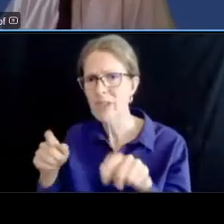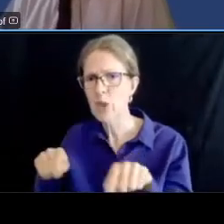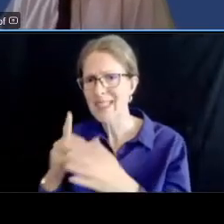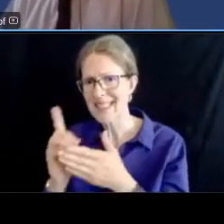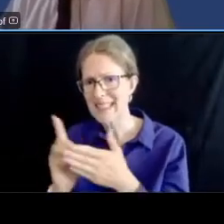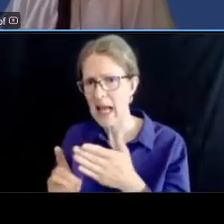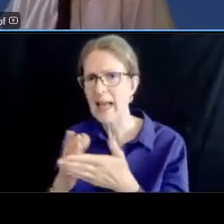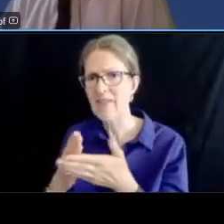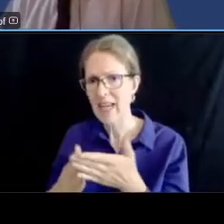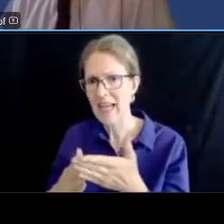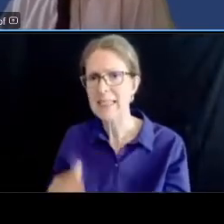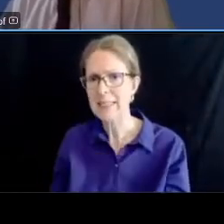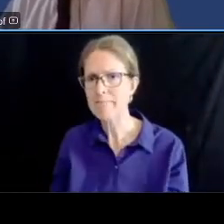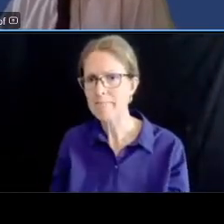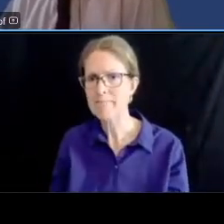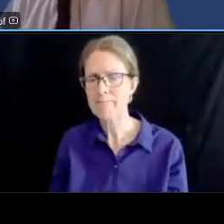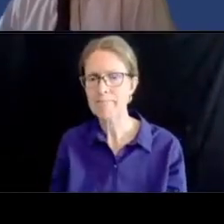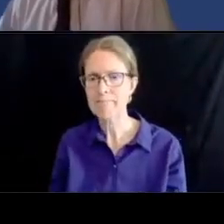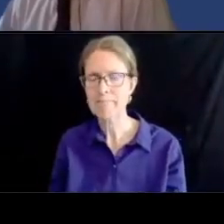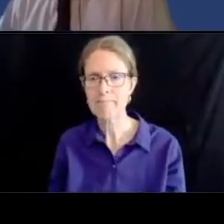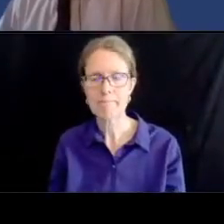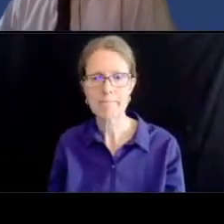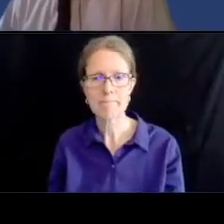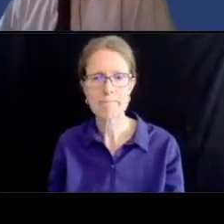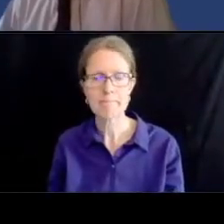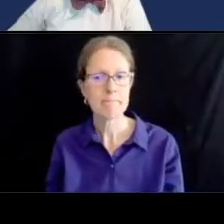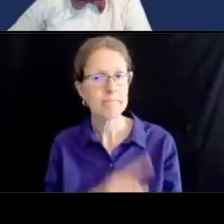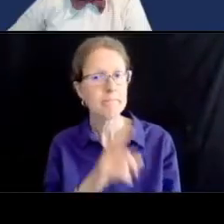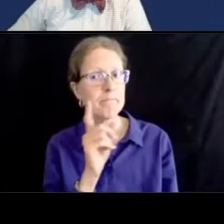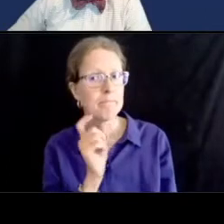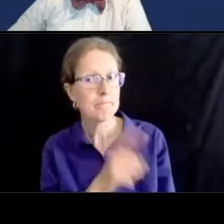we are next question there is we are strongly opposed to bike lanes because of the